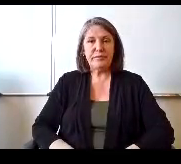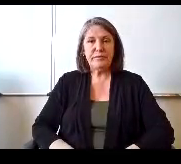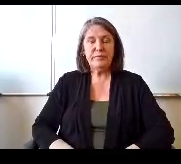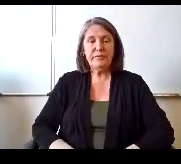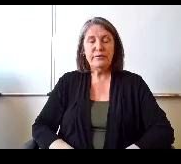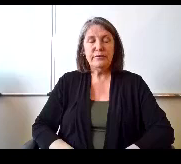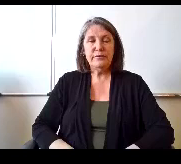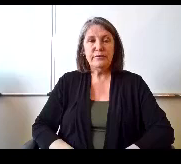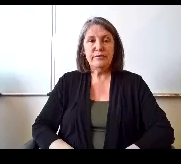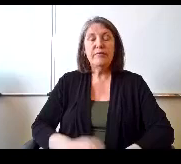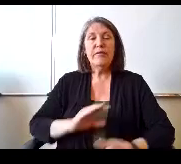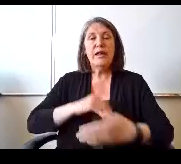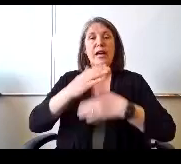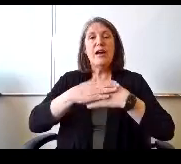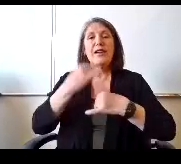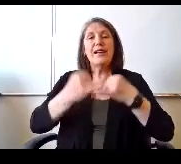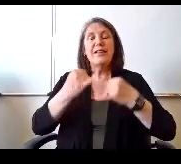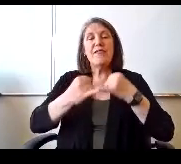Our next and final speaker is Carrie Fox.